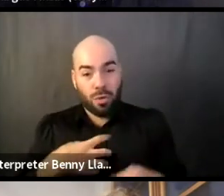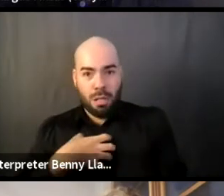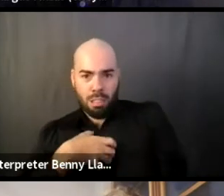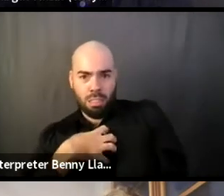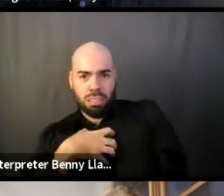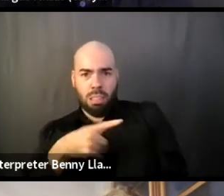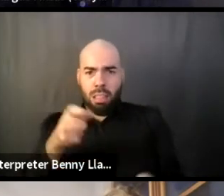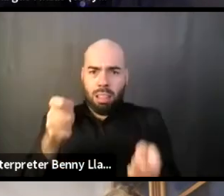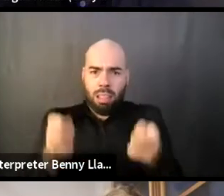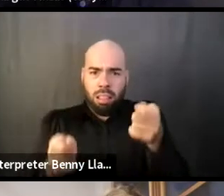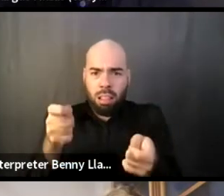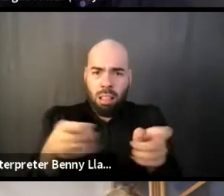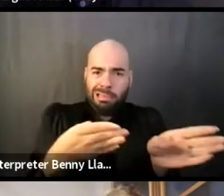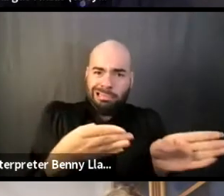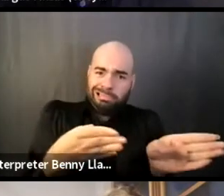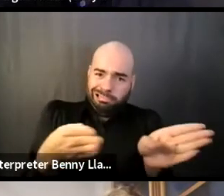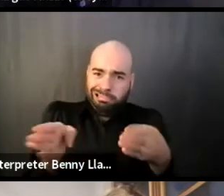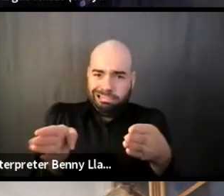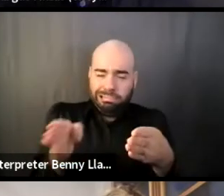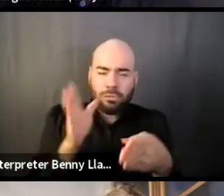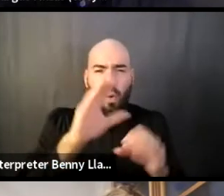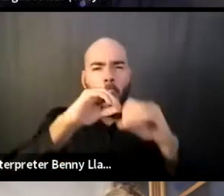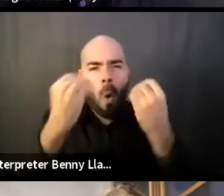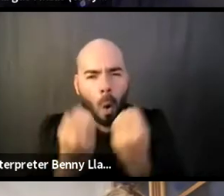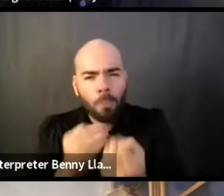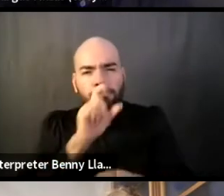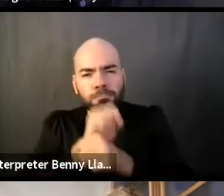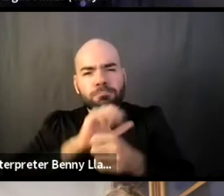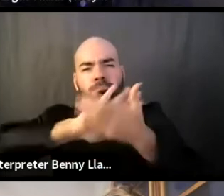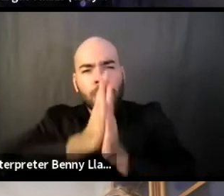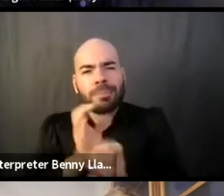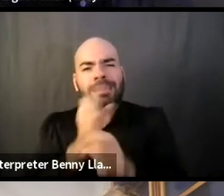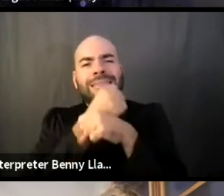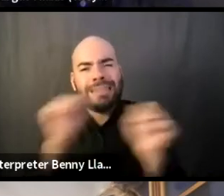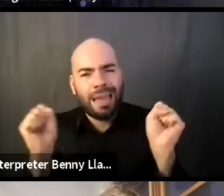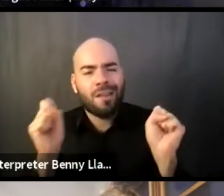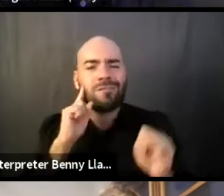to actually be a safe space for QT BIPOC folks